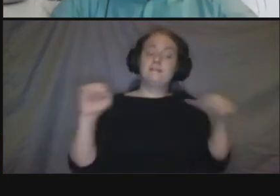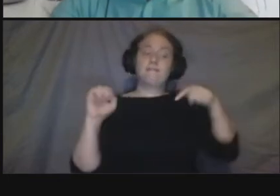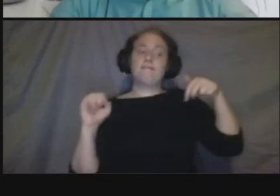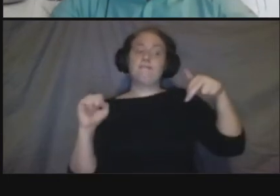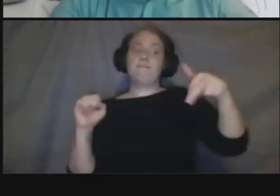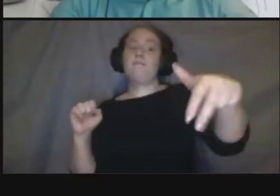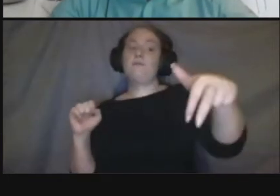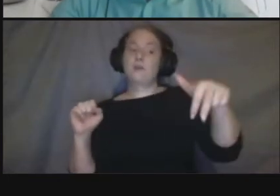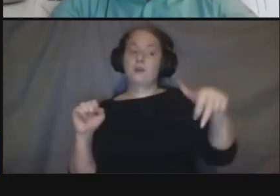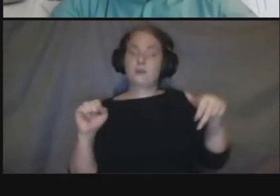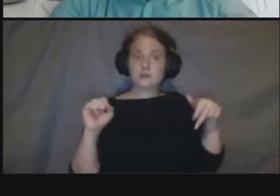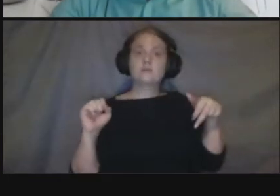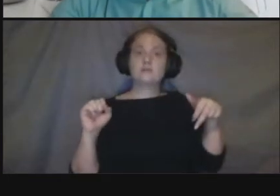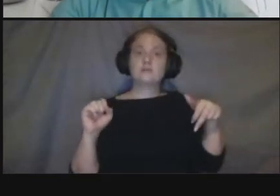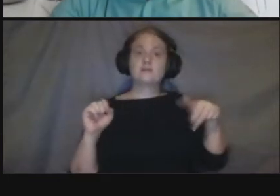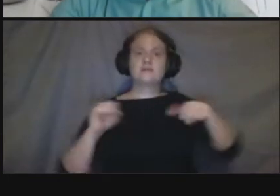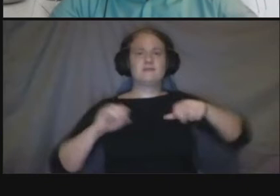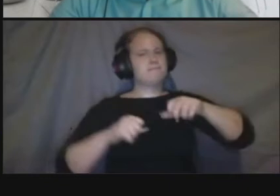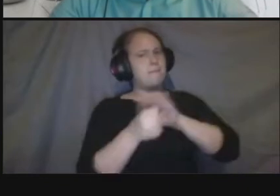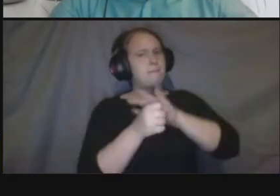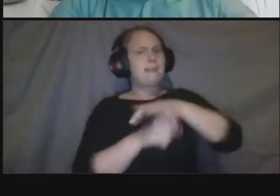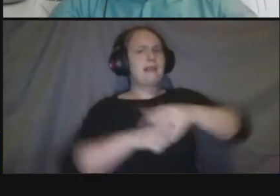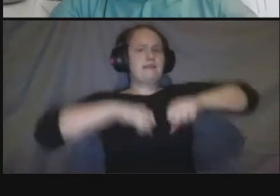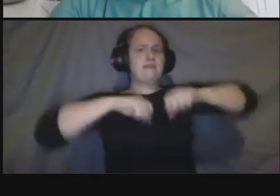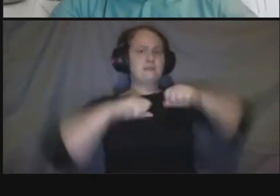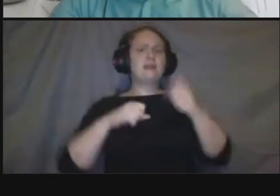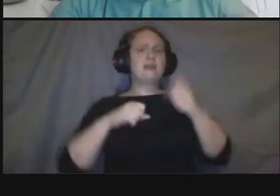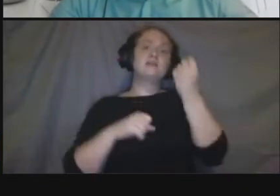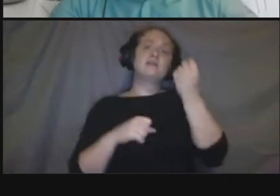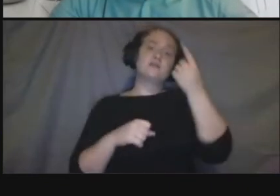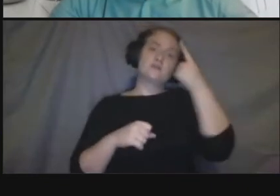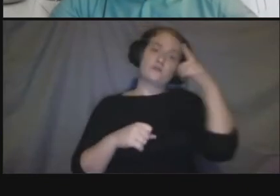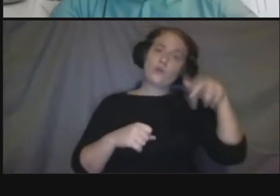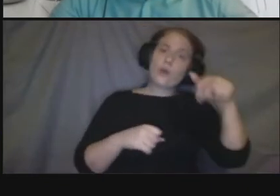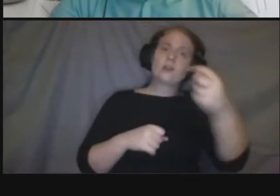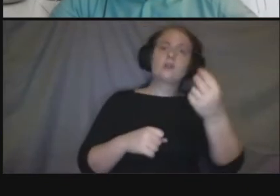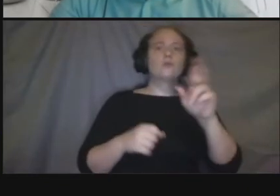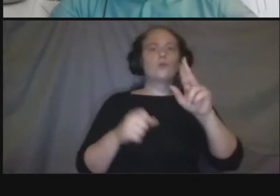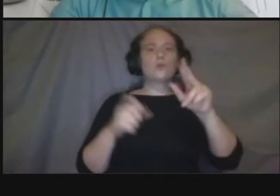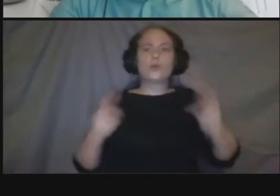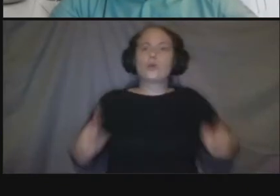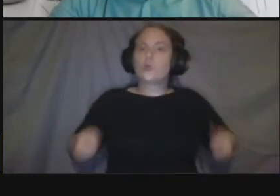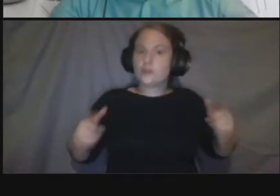know people in wheelchairs to get through but also um is something that uh they are